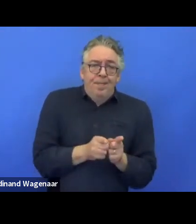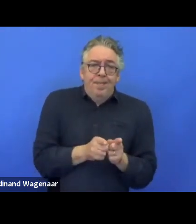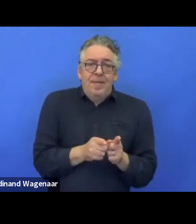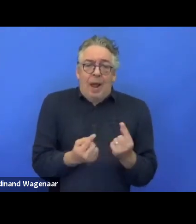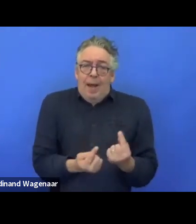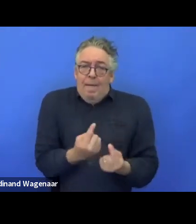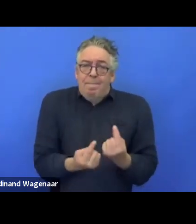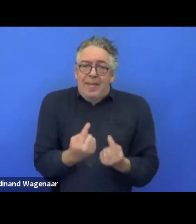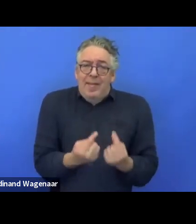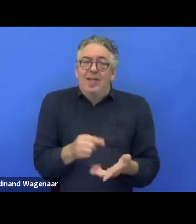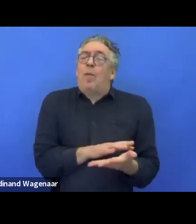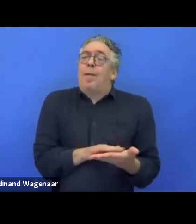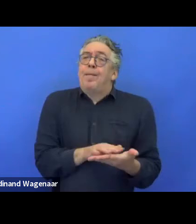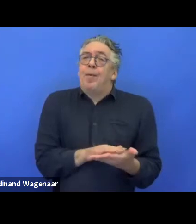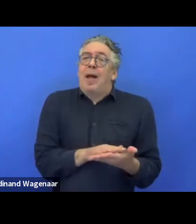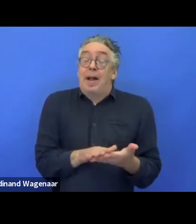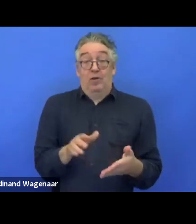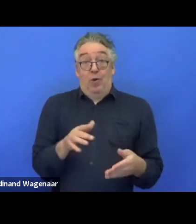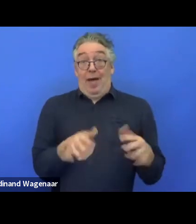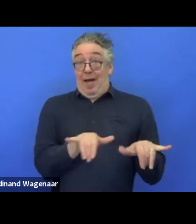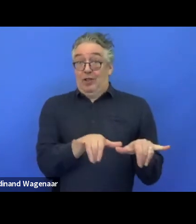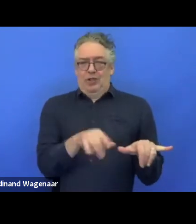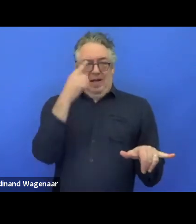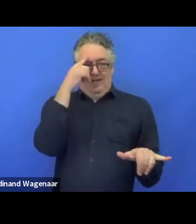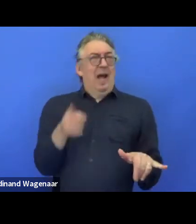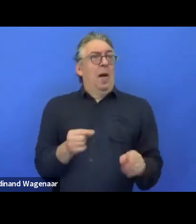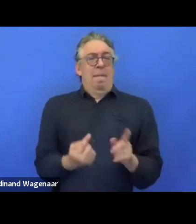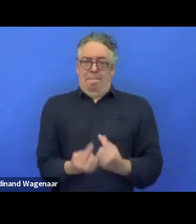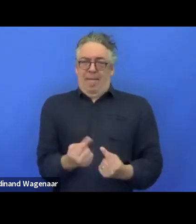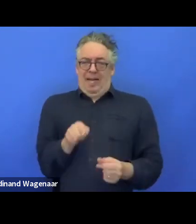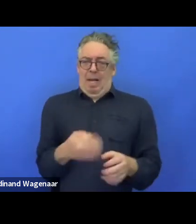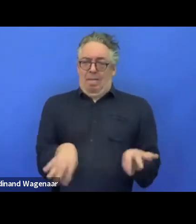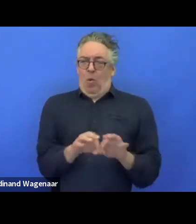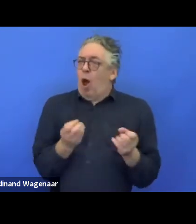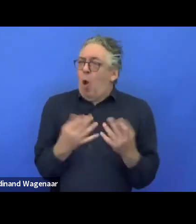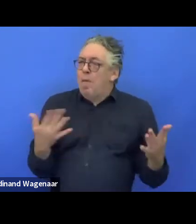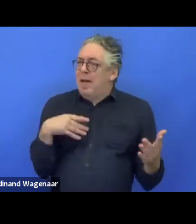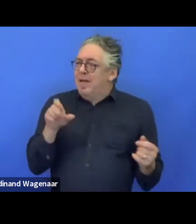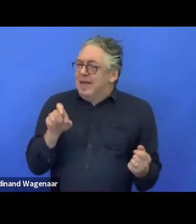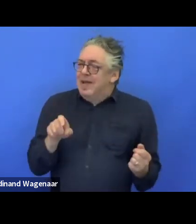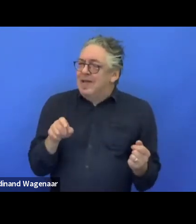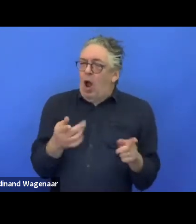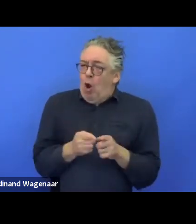This was the most important requirement for the engineers. And the refreshing of pins.